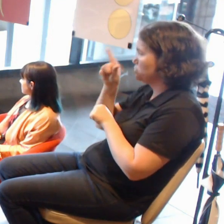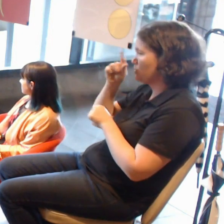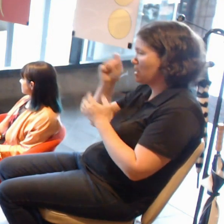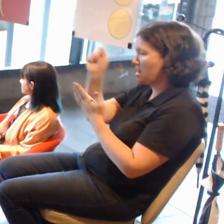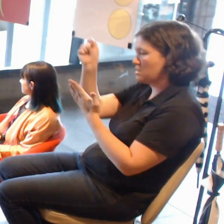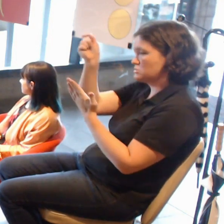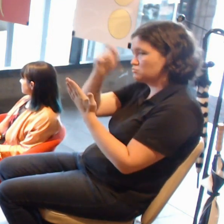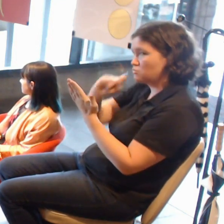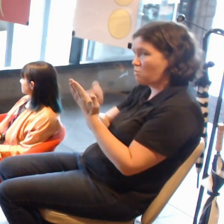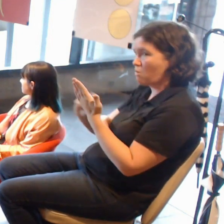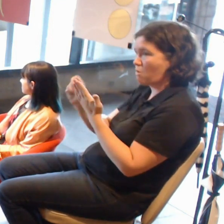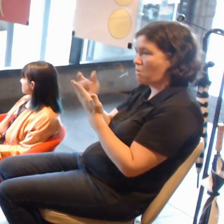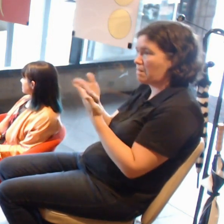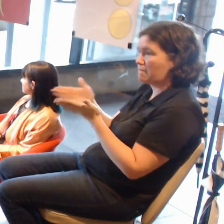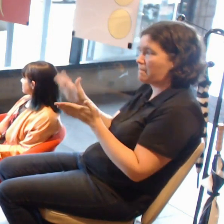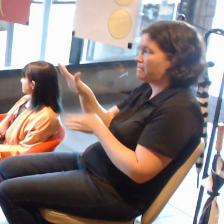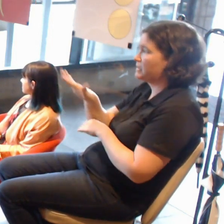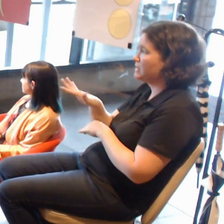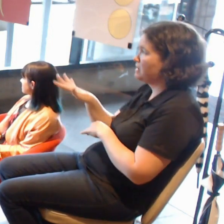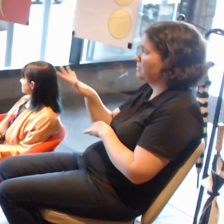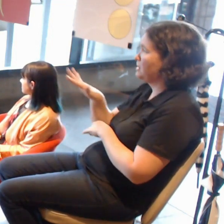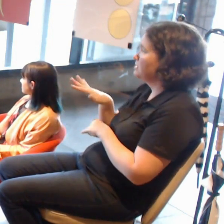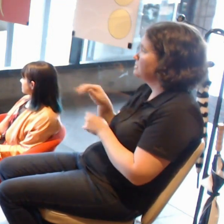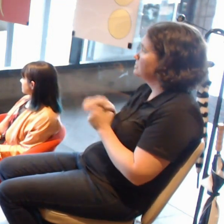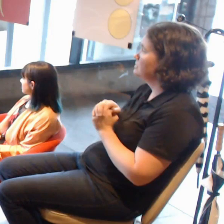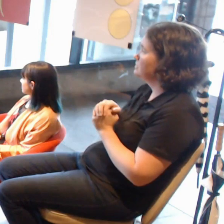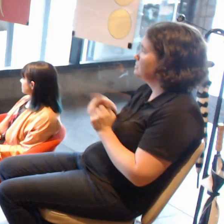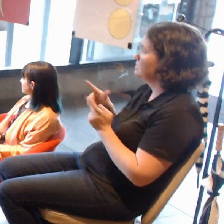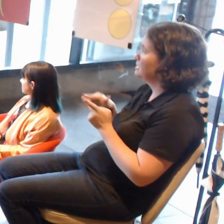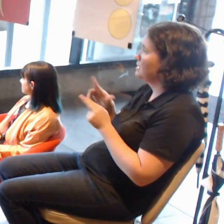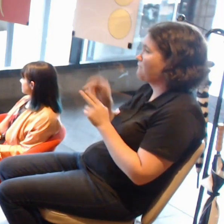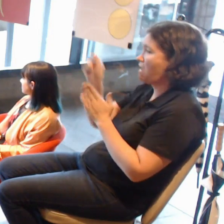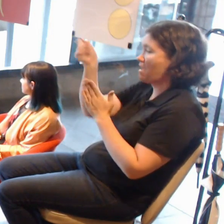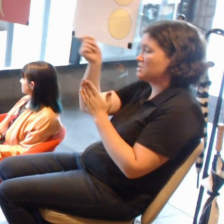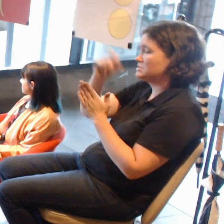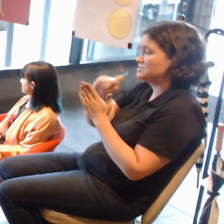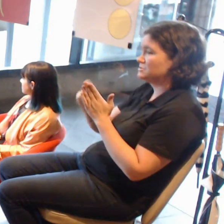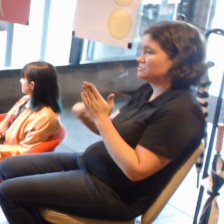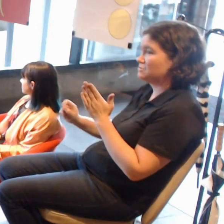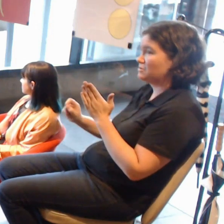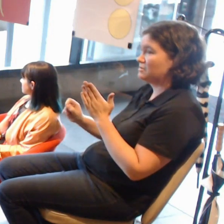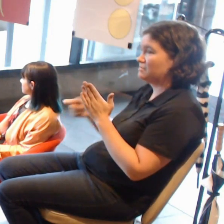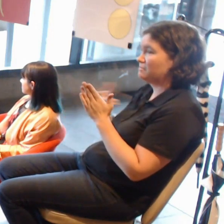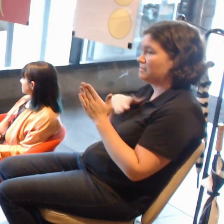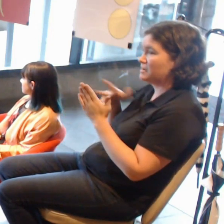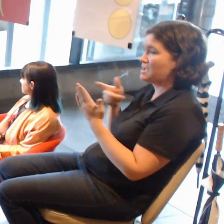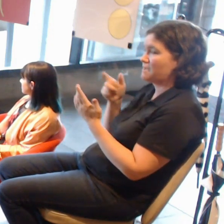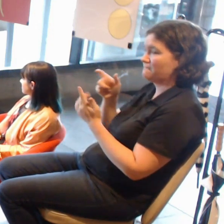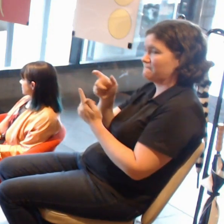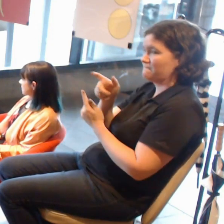if I draw something that is offensive, but I could record it on my own device and then publish it.